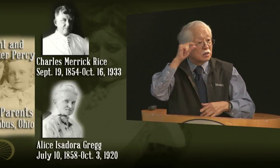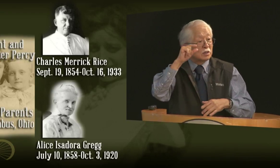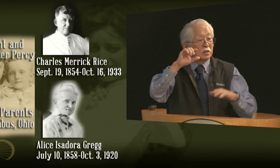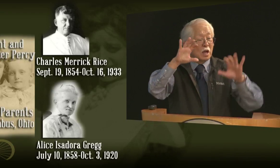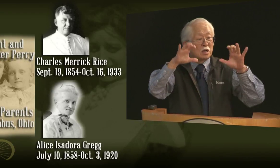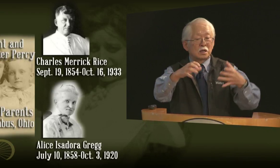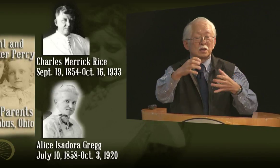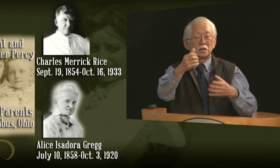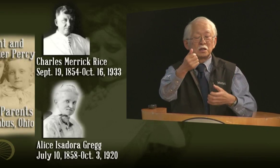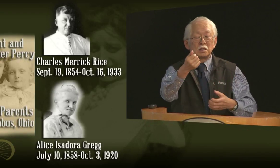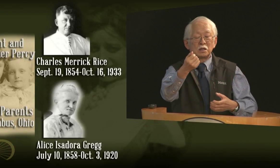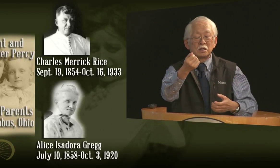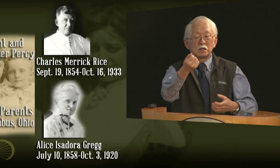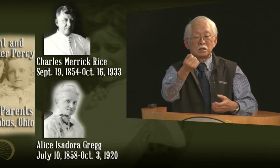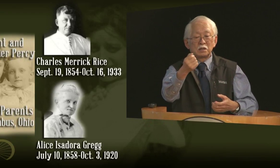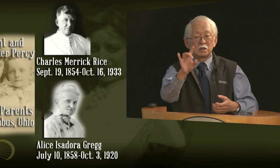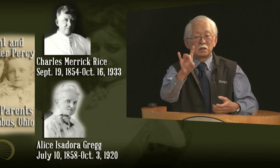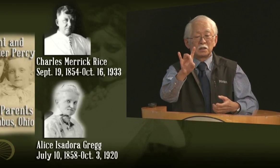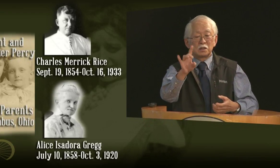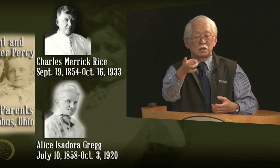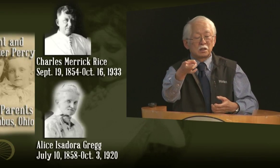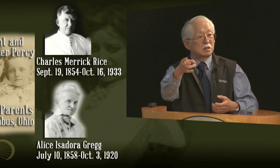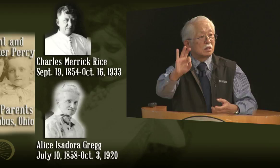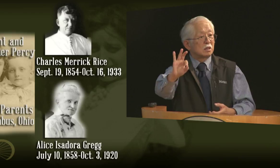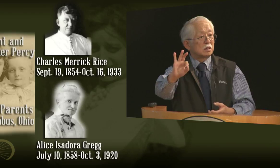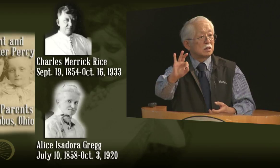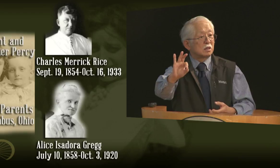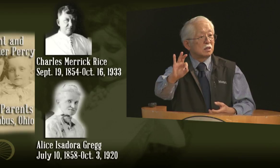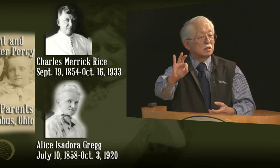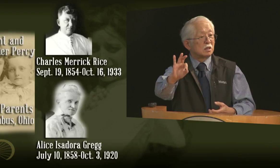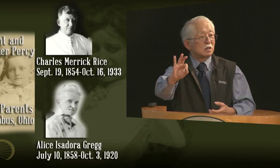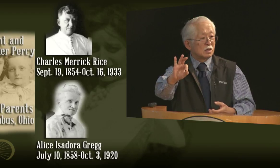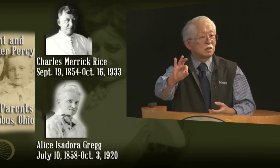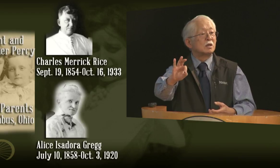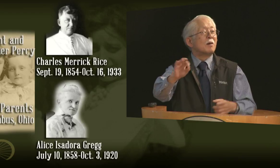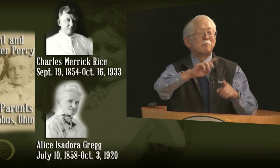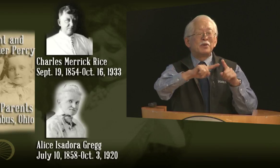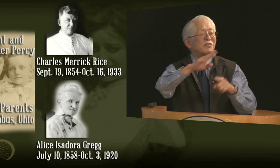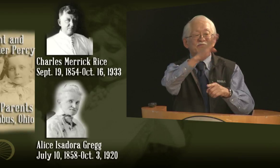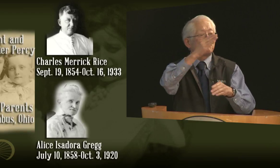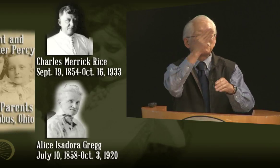Her father went on to Gallaudet, in the class of 1879.